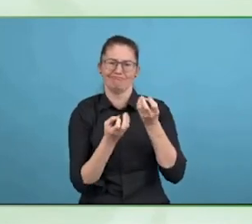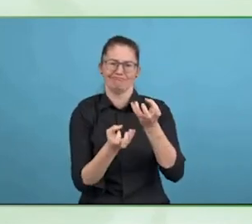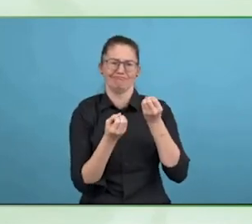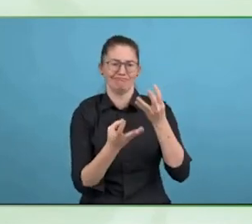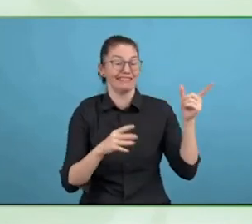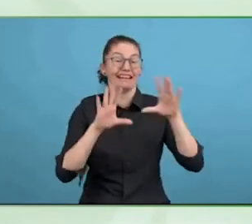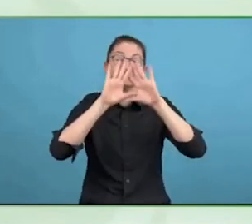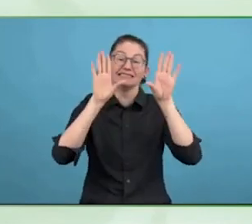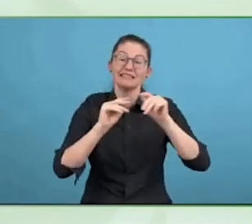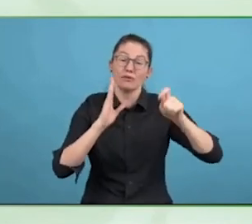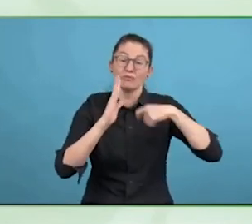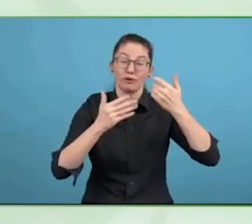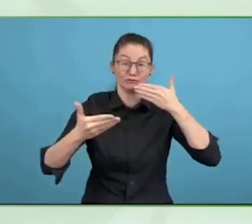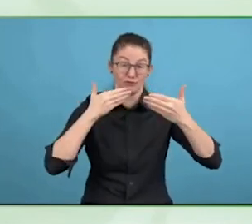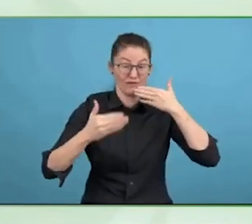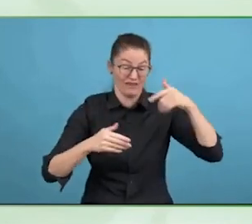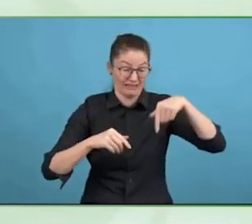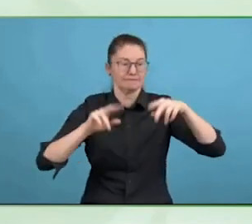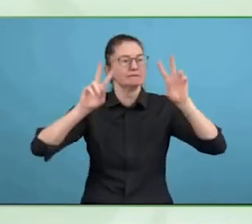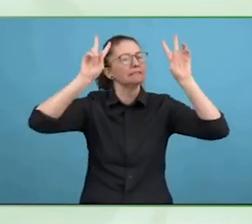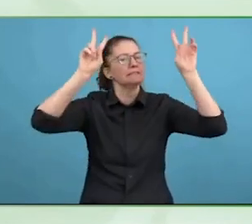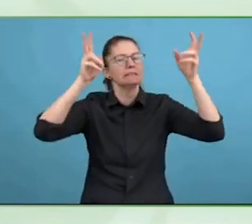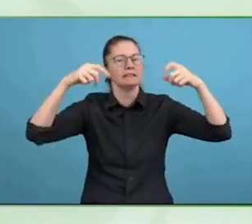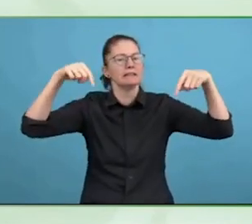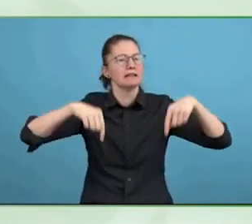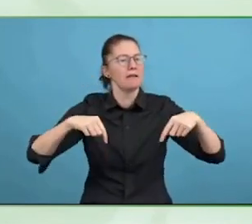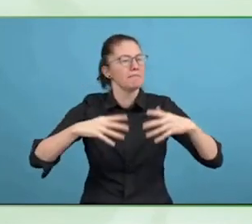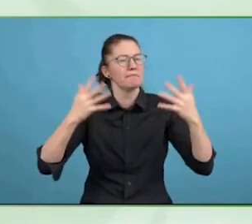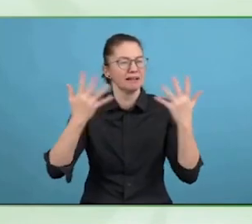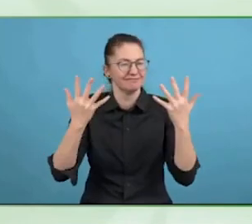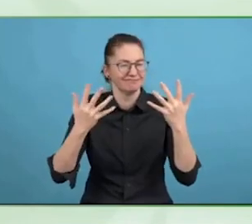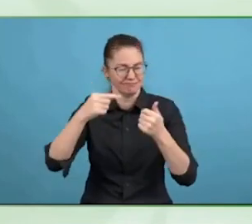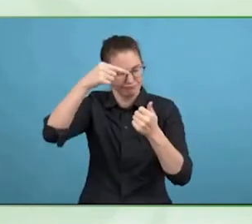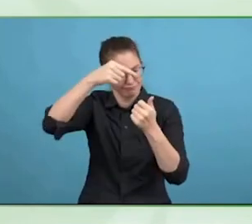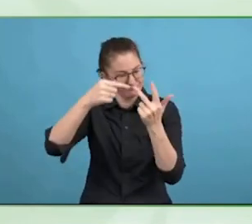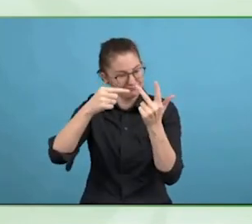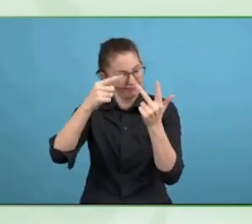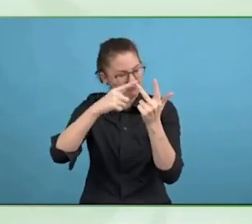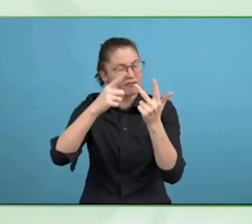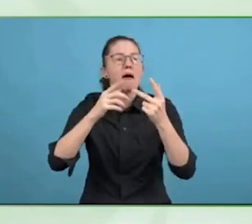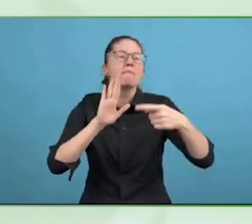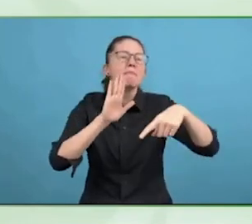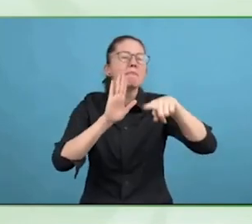the CB AA, captioning video act of the United States.